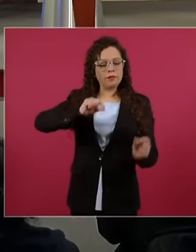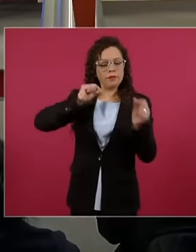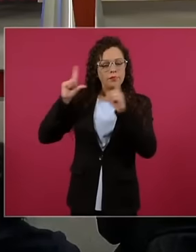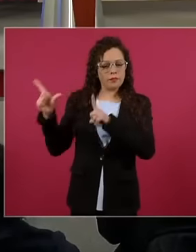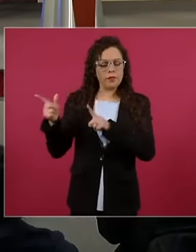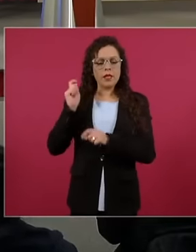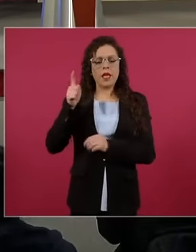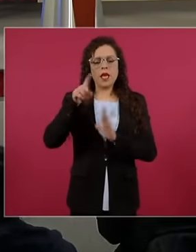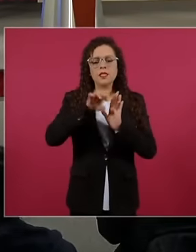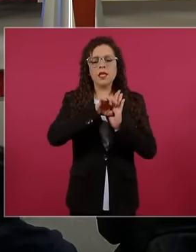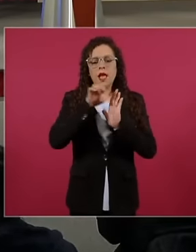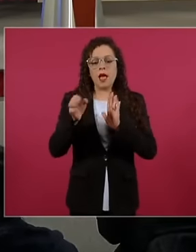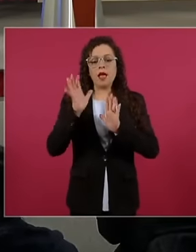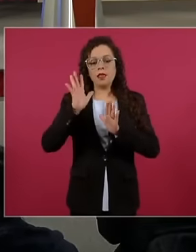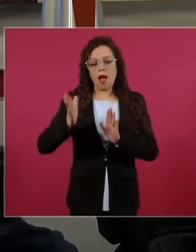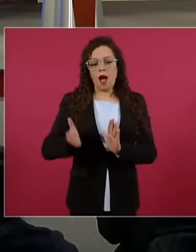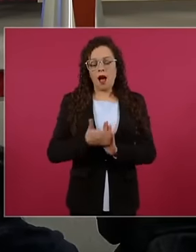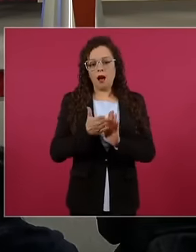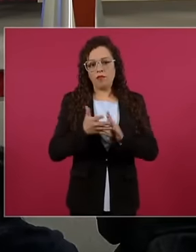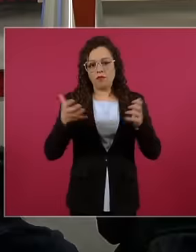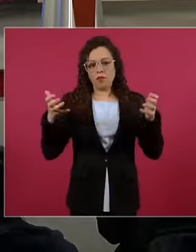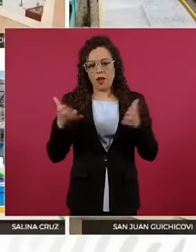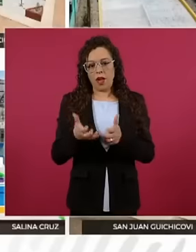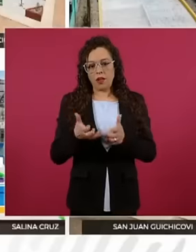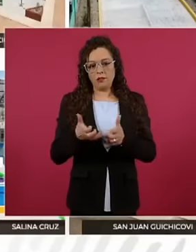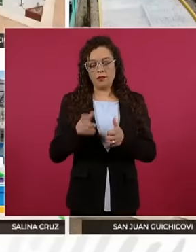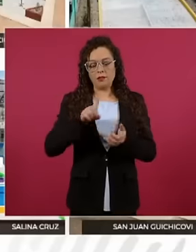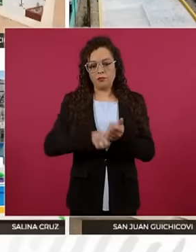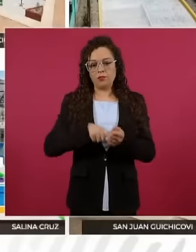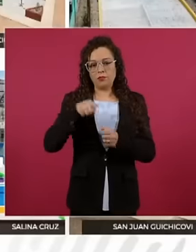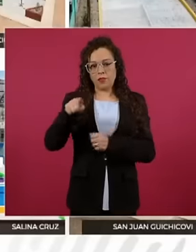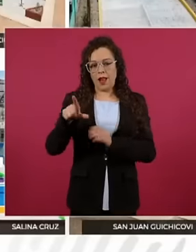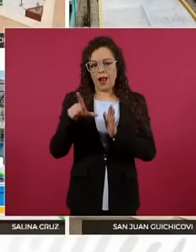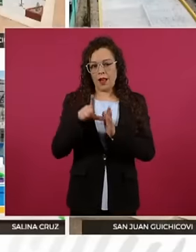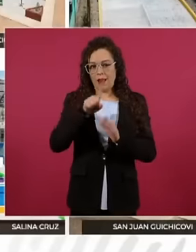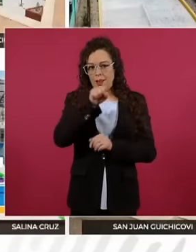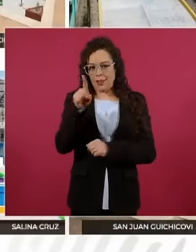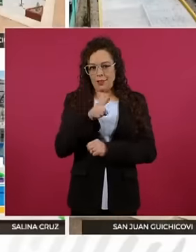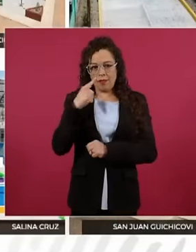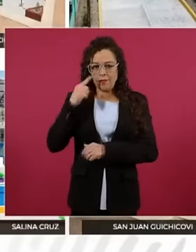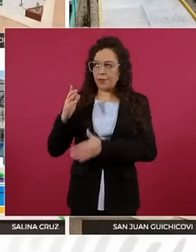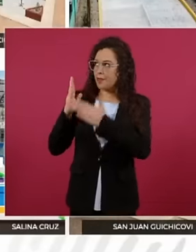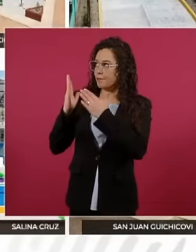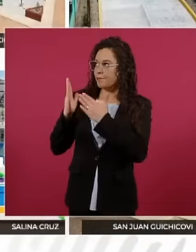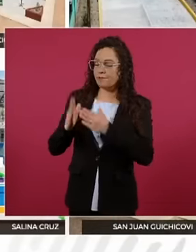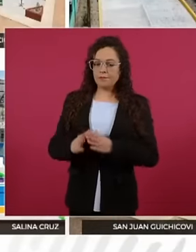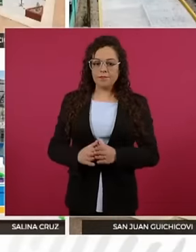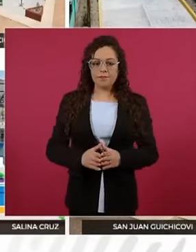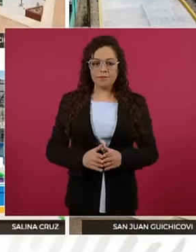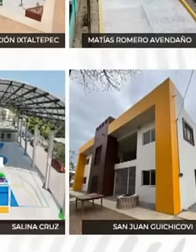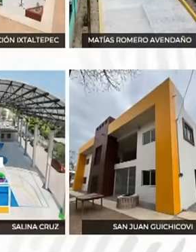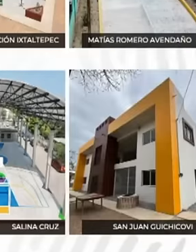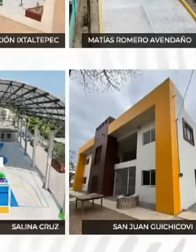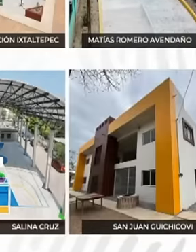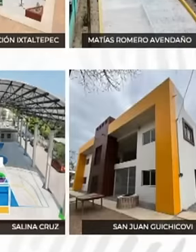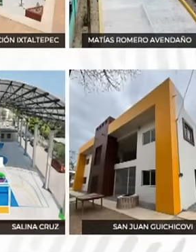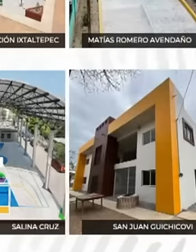of what was done along the Z line, both in housing as a whole, that is, the